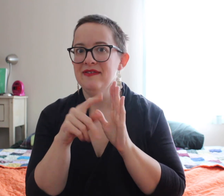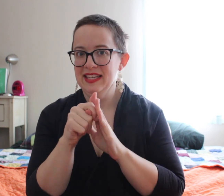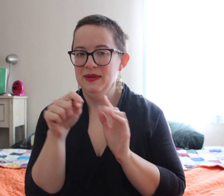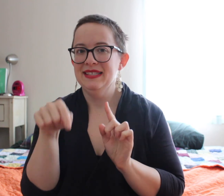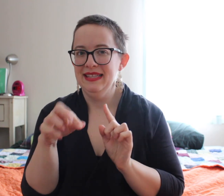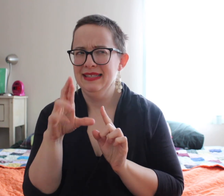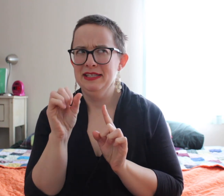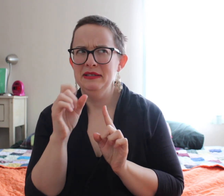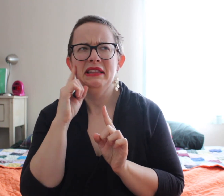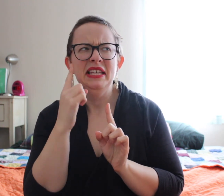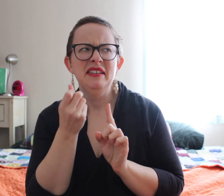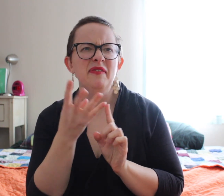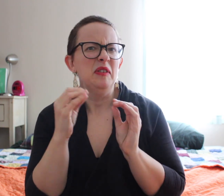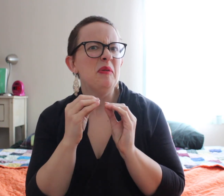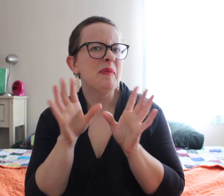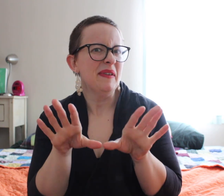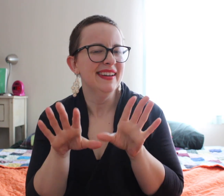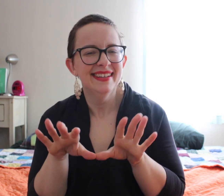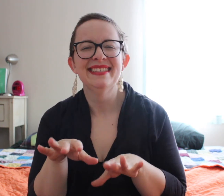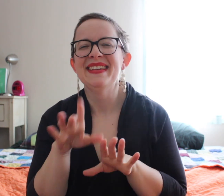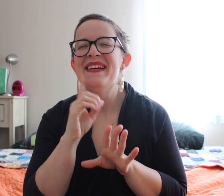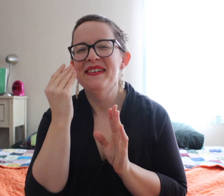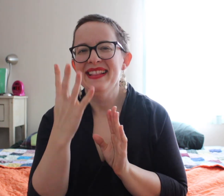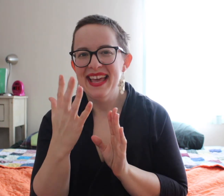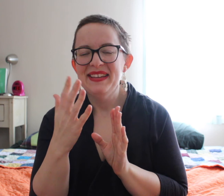We still have a few more videos left in the series. I think a few more videos.